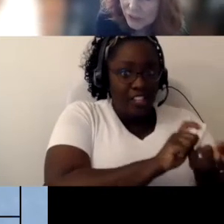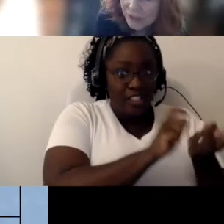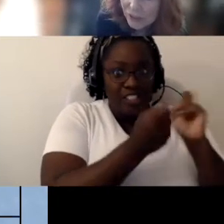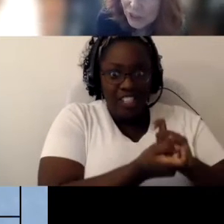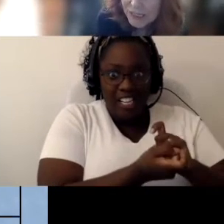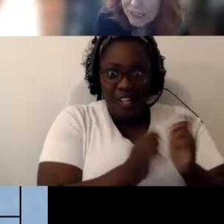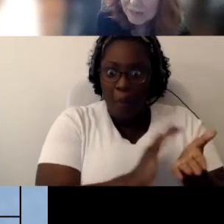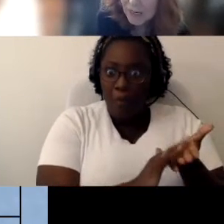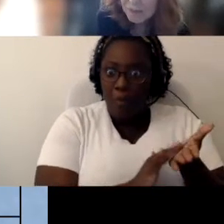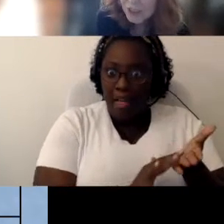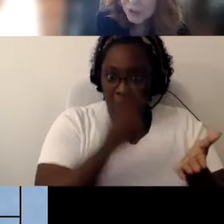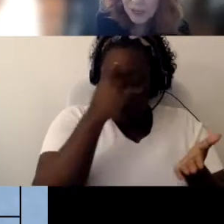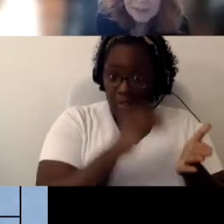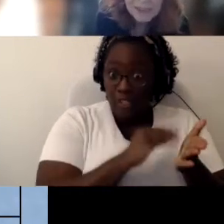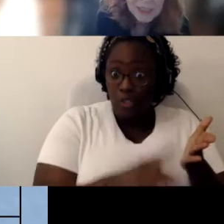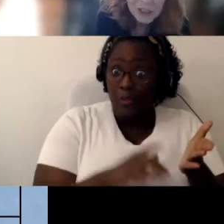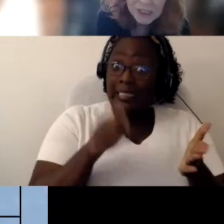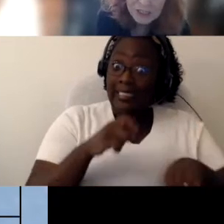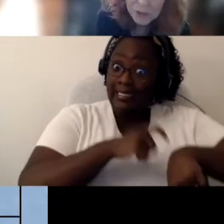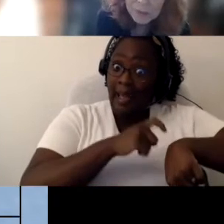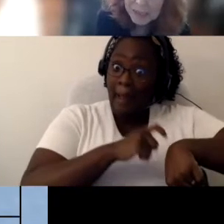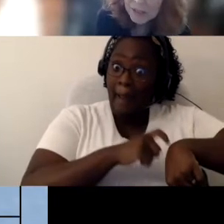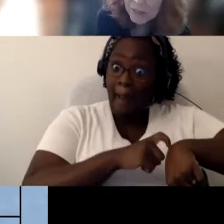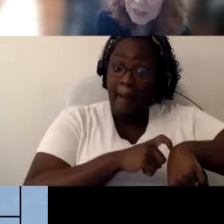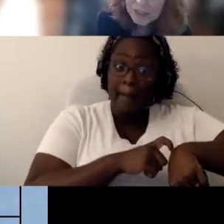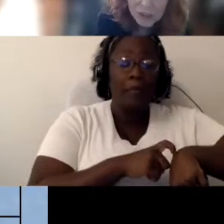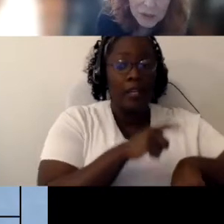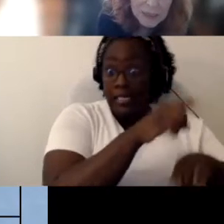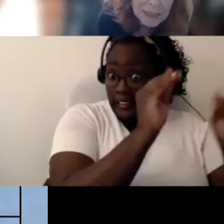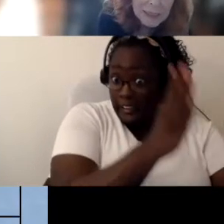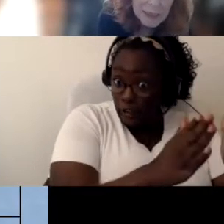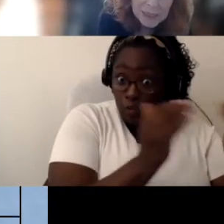So she has to have time to do that the teacher doesn’t do it but the intervener does it